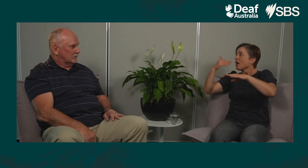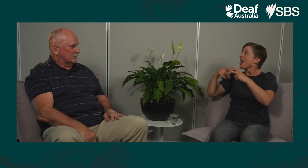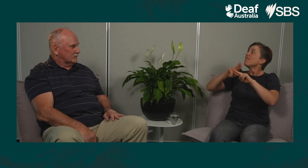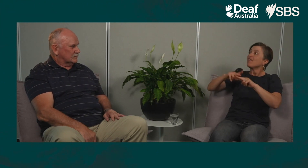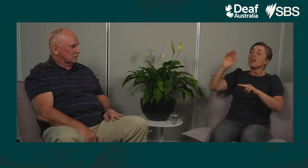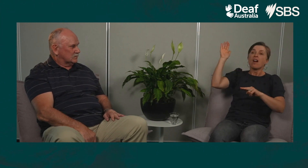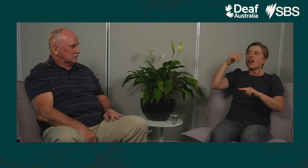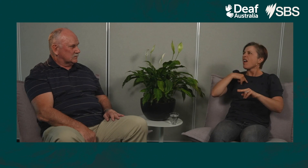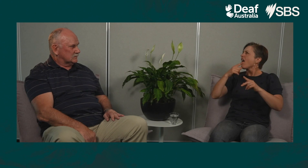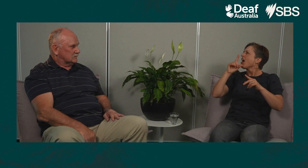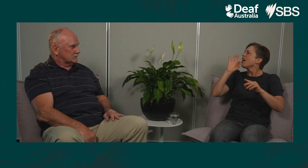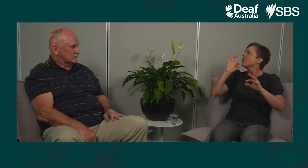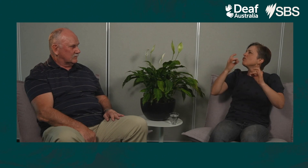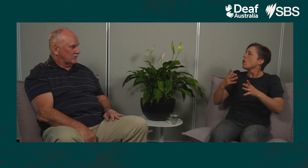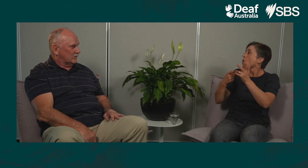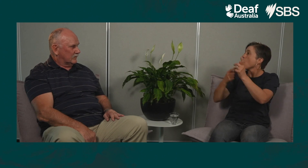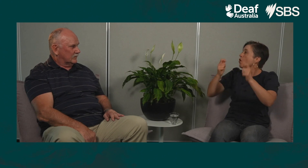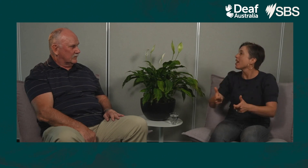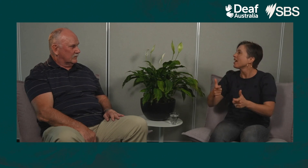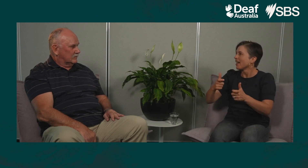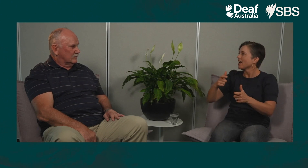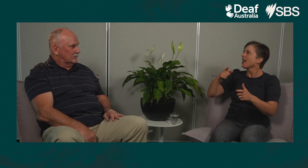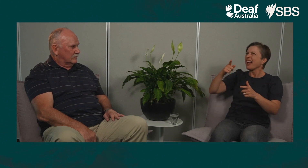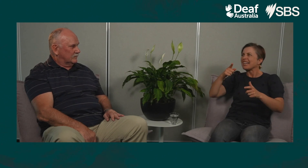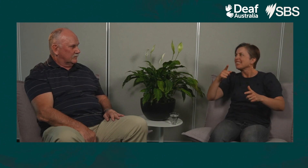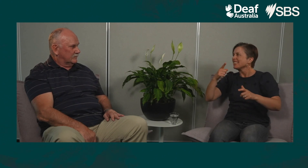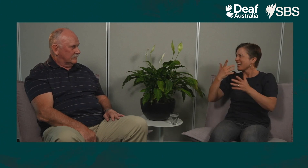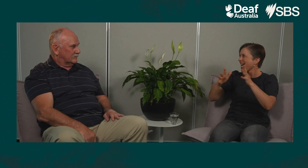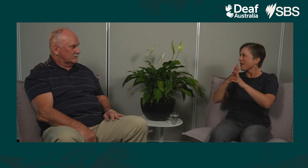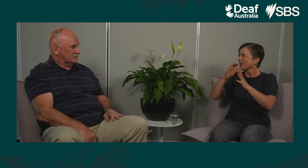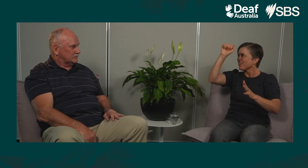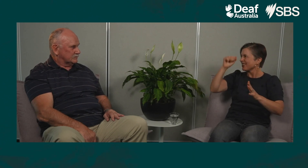And if the visitors arrived too early they’d have to go around the house and find windows,